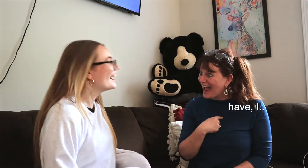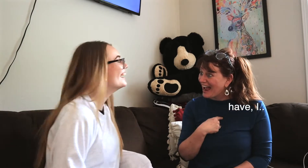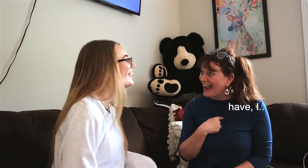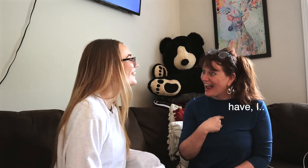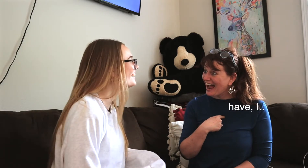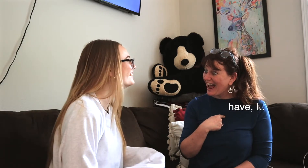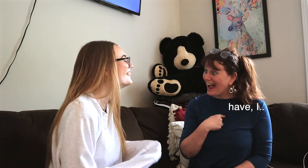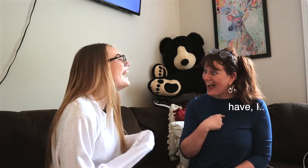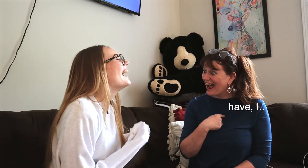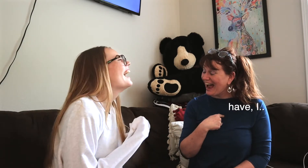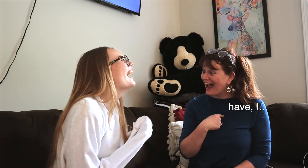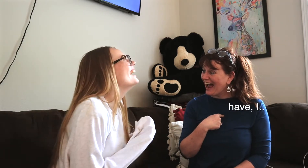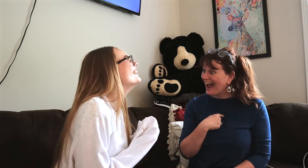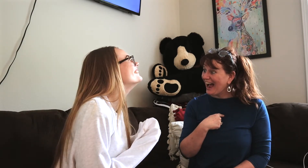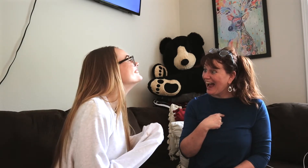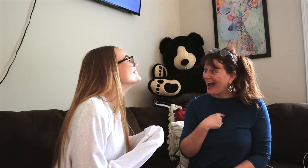uh huh!! uh.... *thinking*